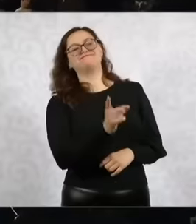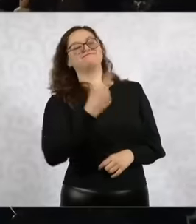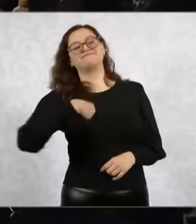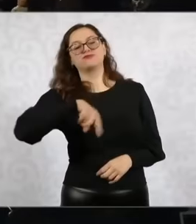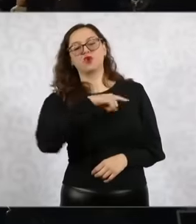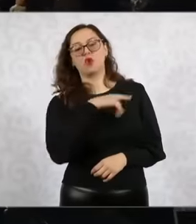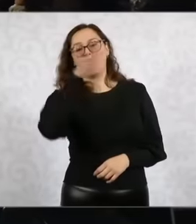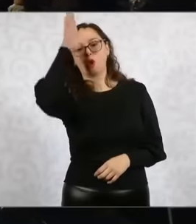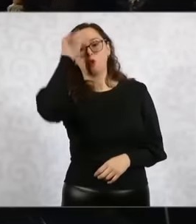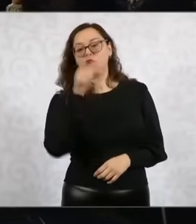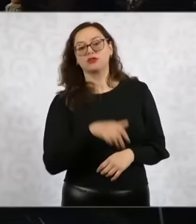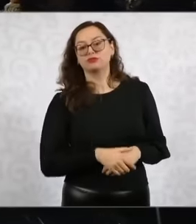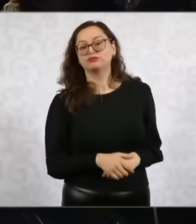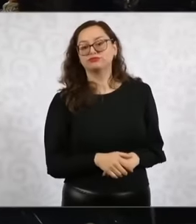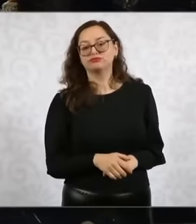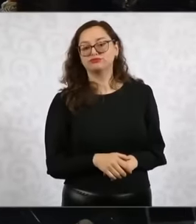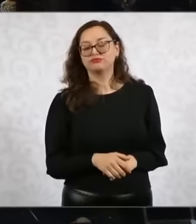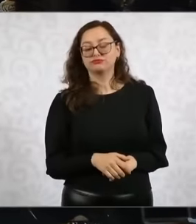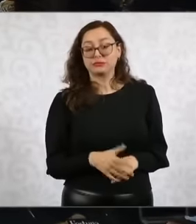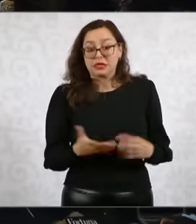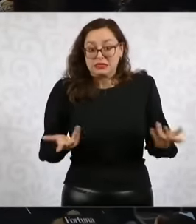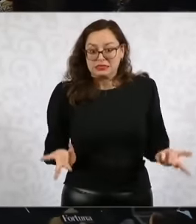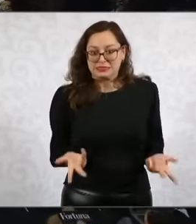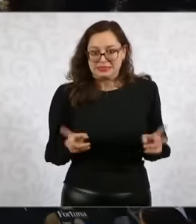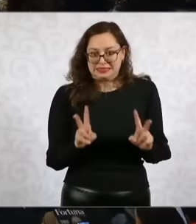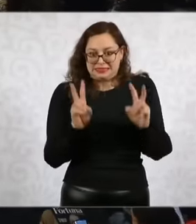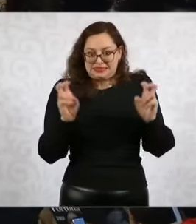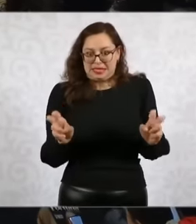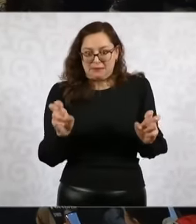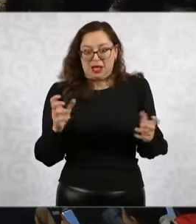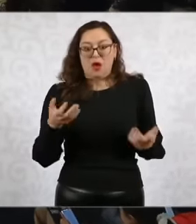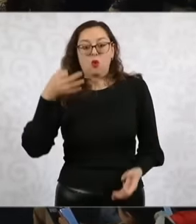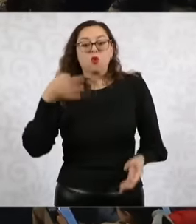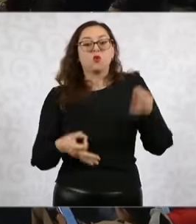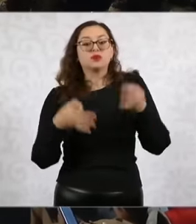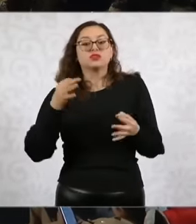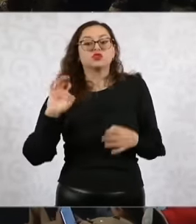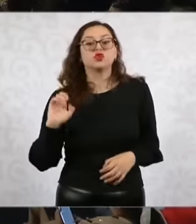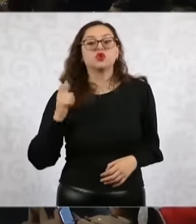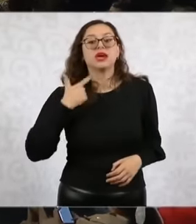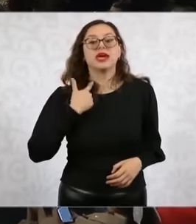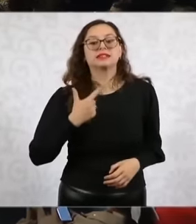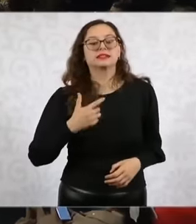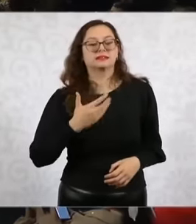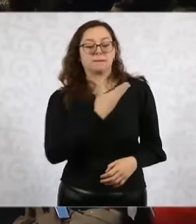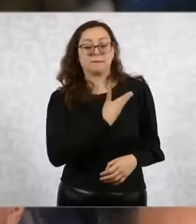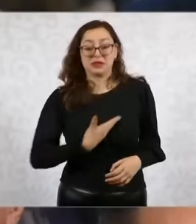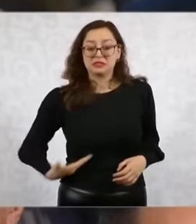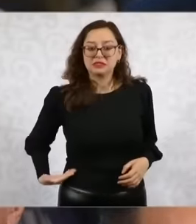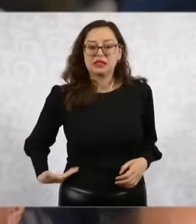former presidents that he hopes that at some point they will be seated in the dock that justice will be done for